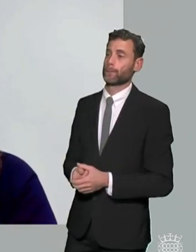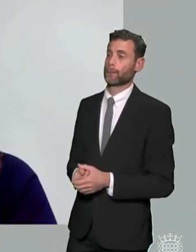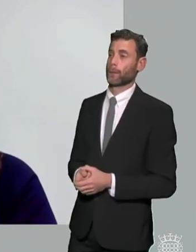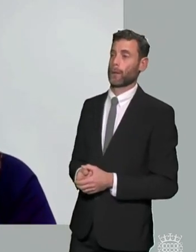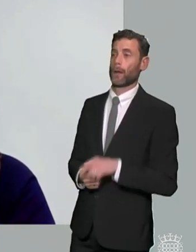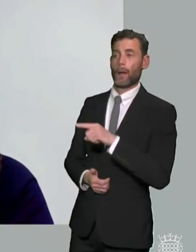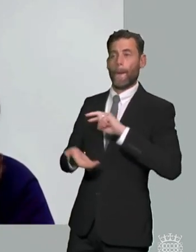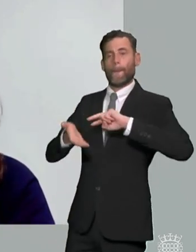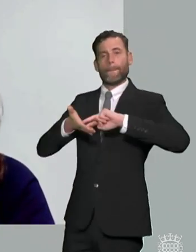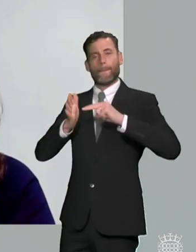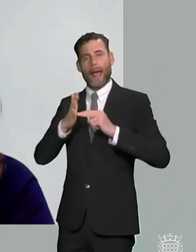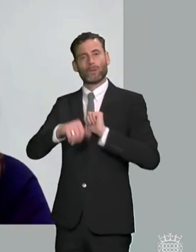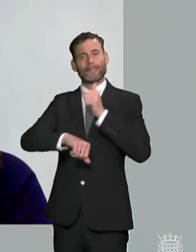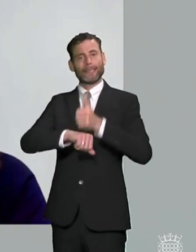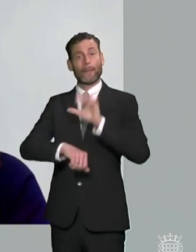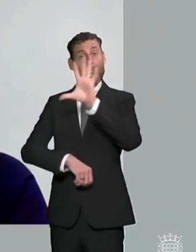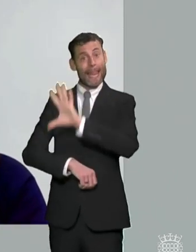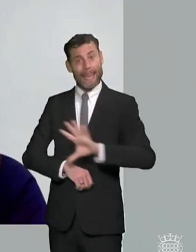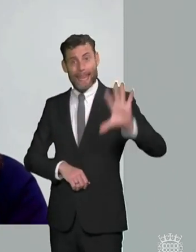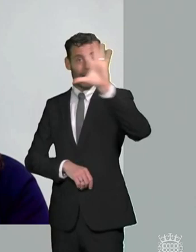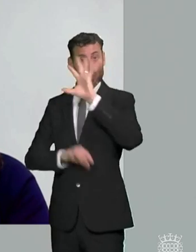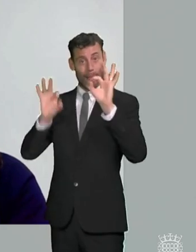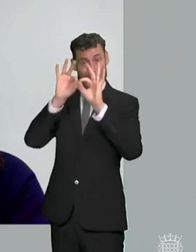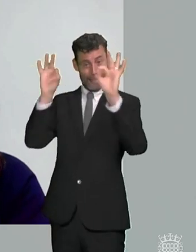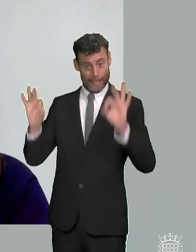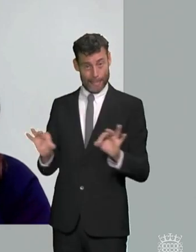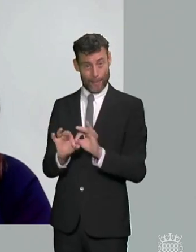um a national template for an ehc plan that's positive of course we would like to have seen